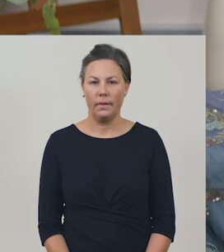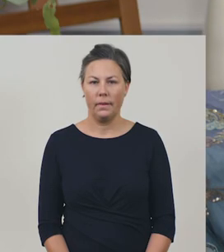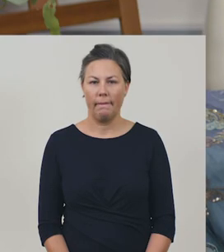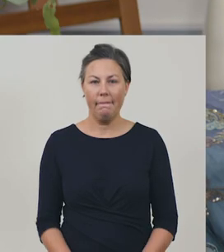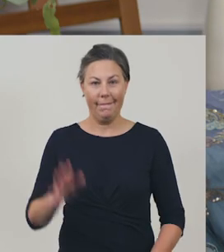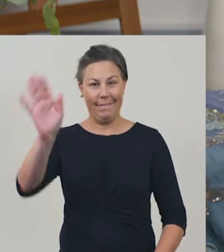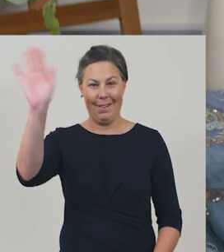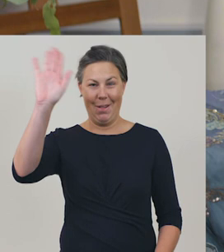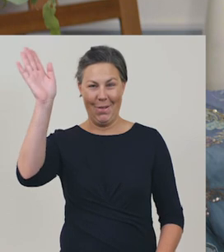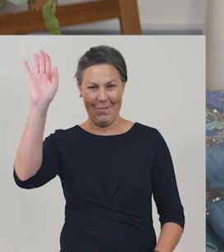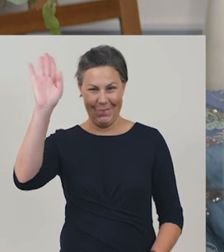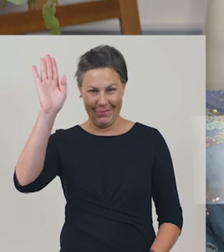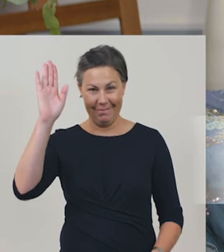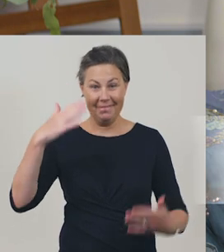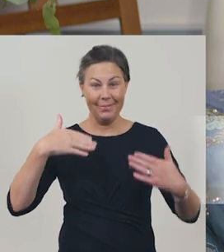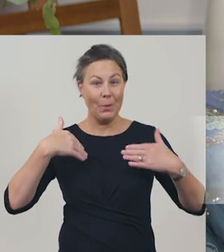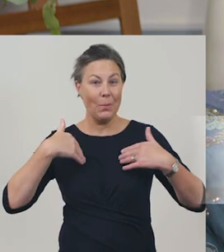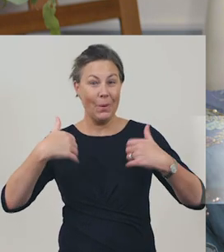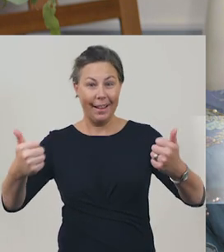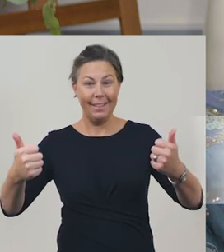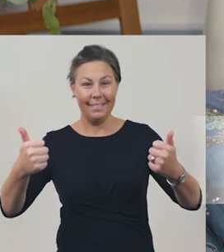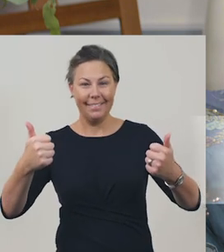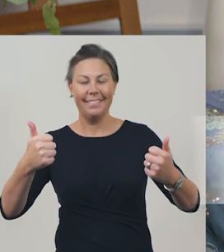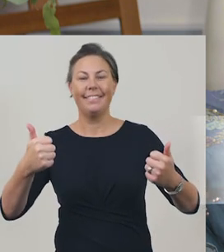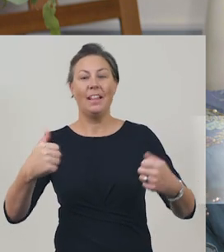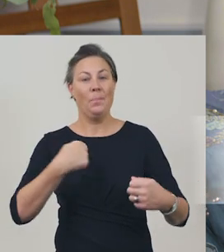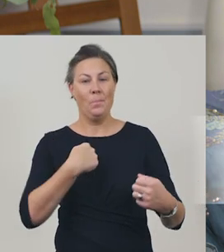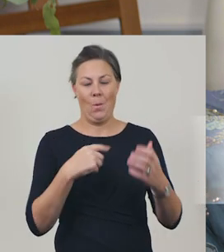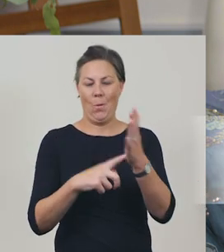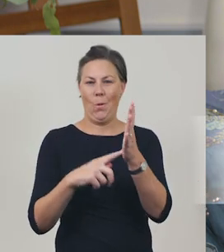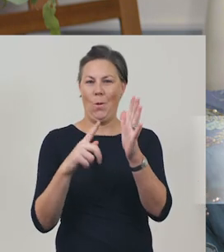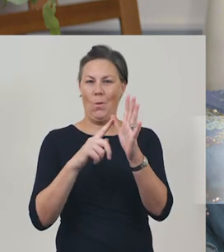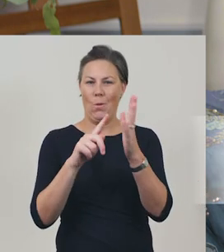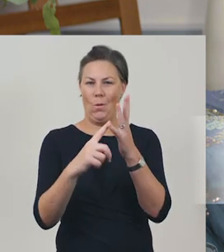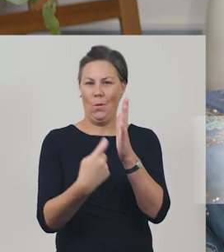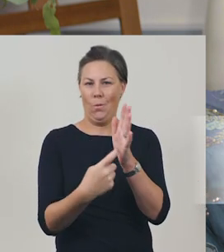Hi there. How are you today? My name is Laura.